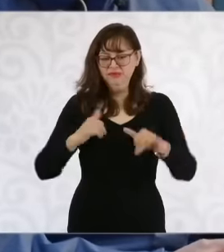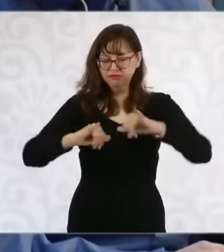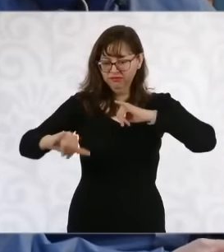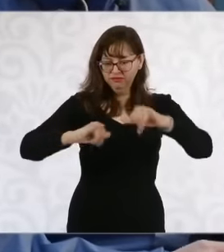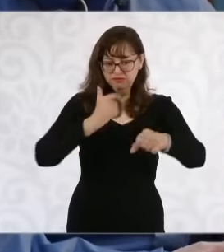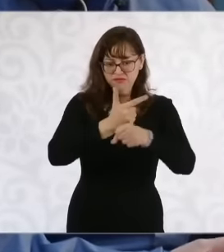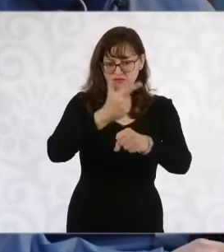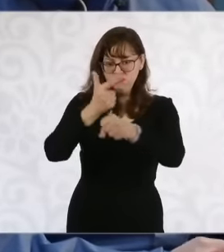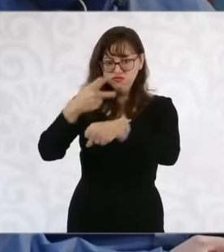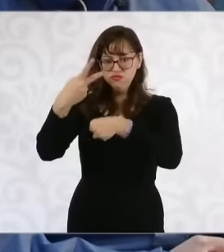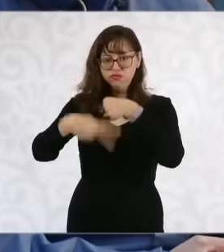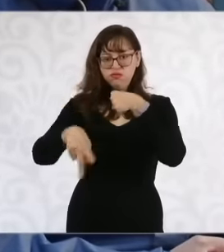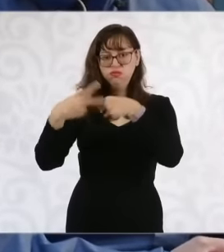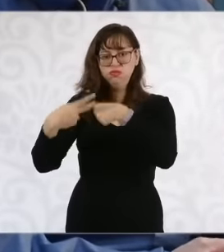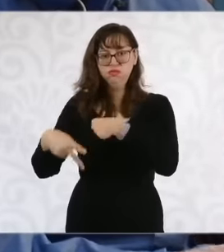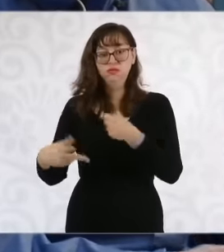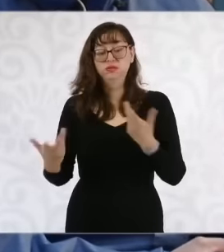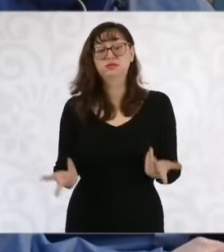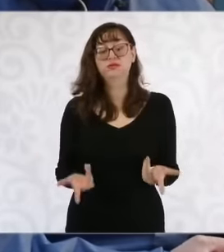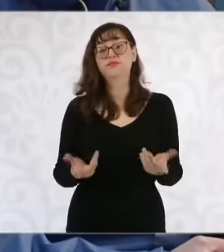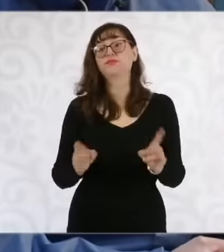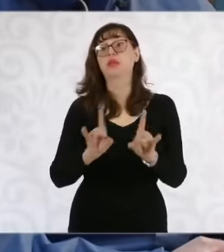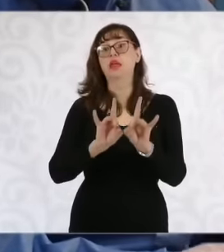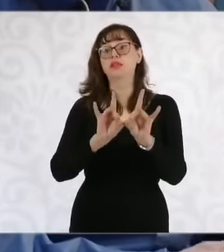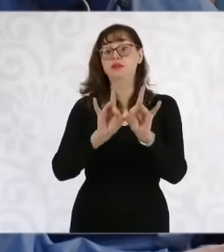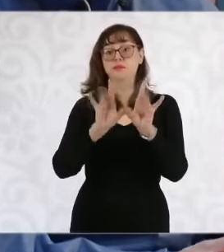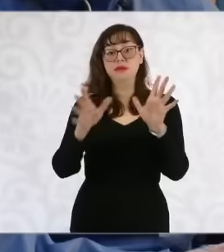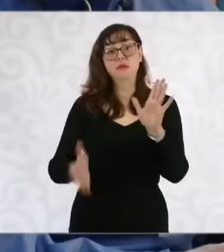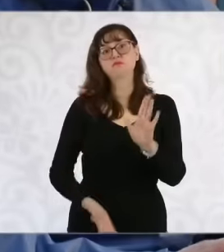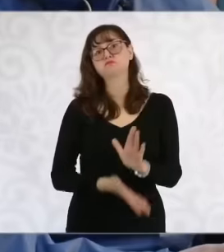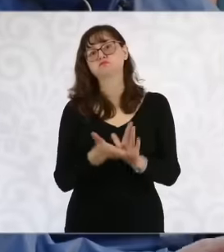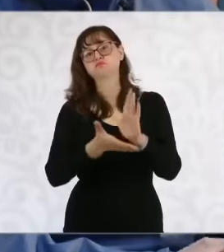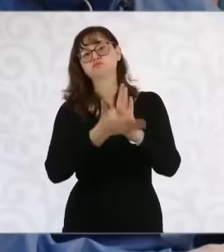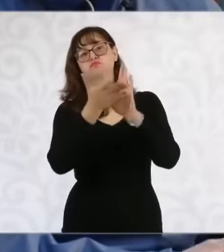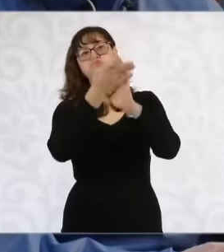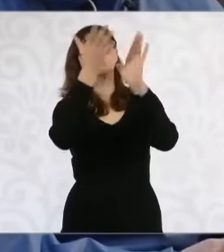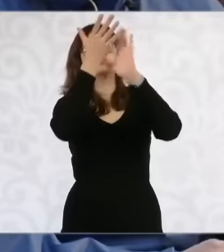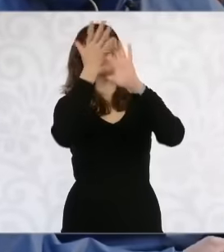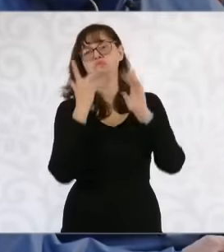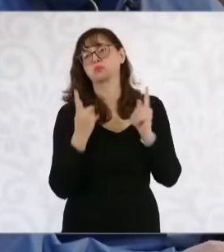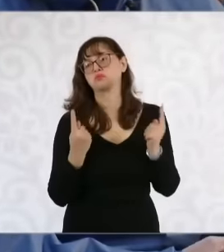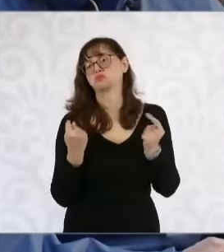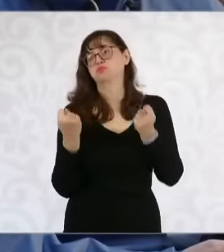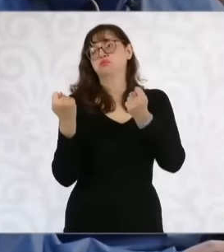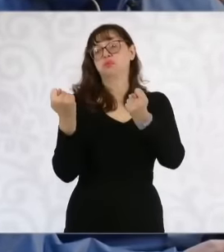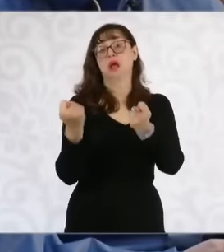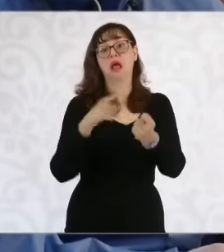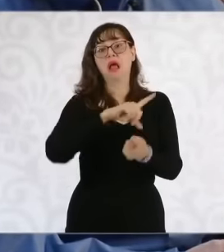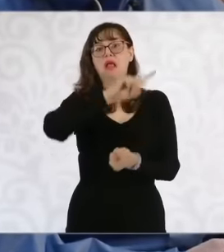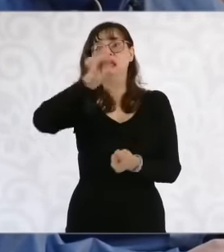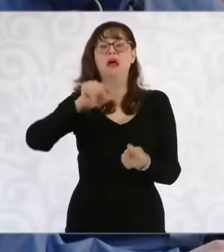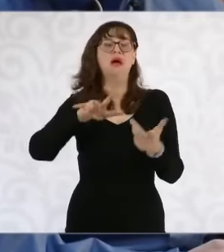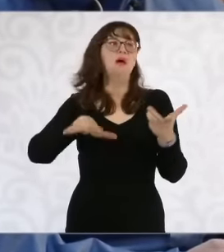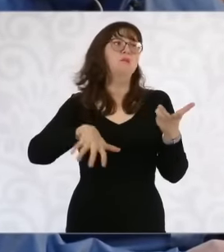then the hurricanes come, you don't have them, you build wherever you want, the catastrophes come And then